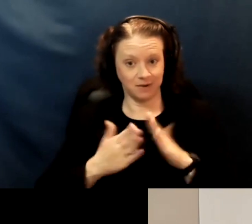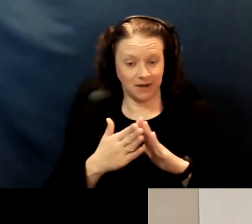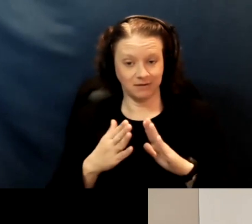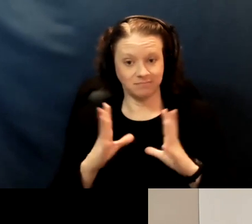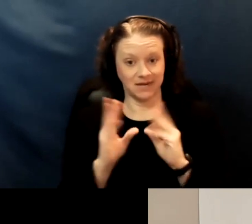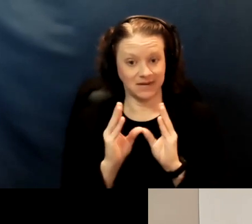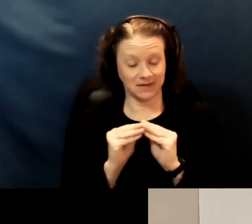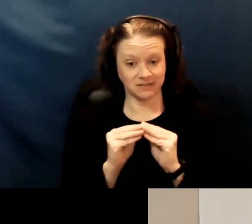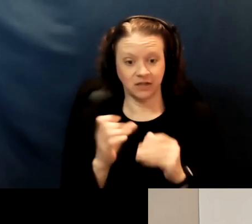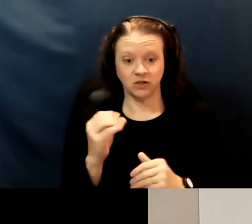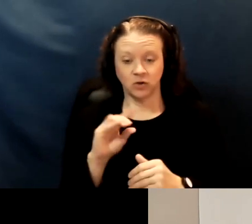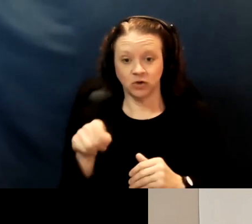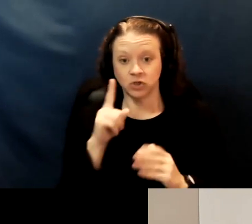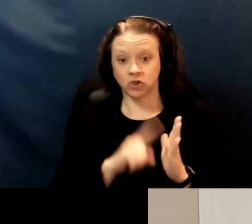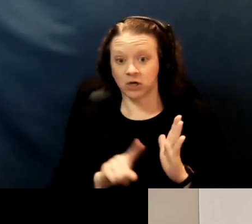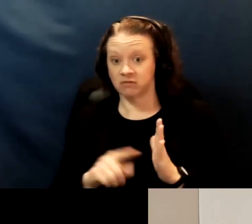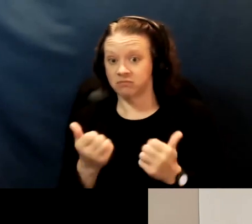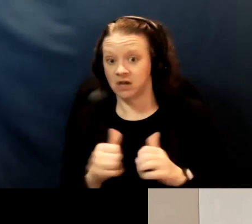So, just checking, do we have any more questions?